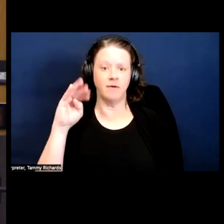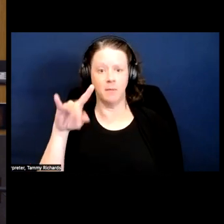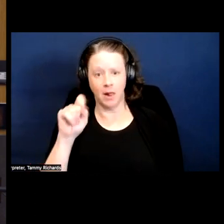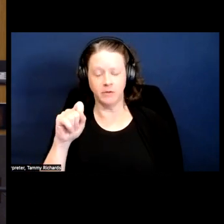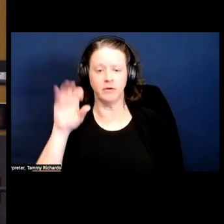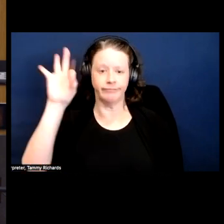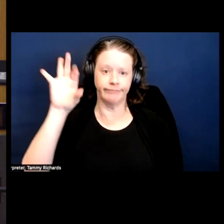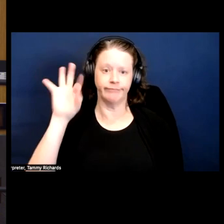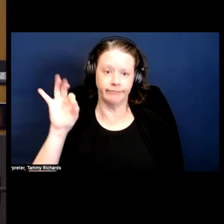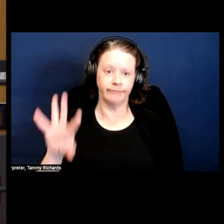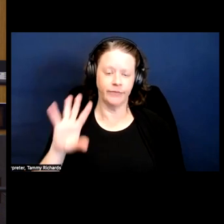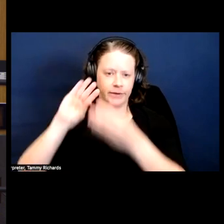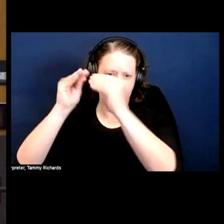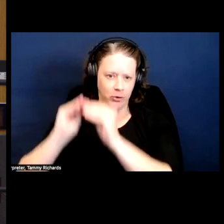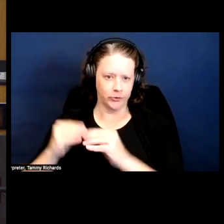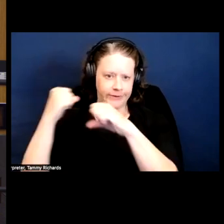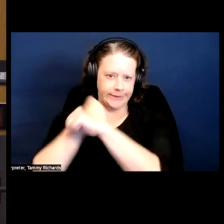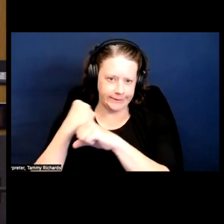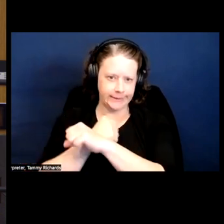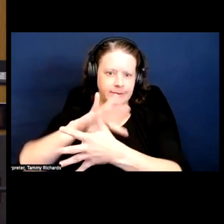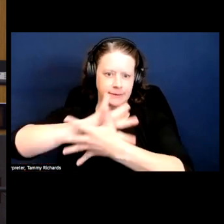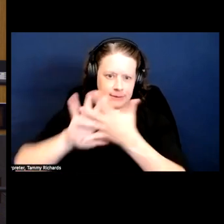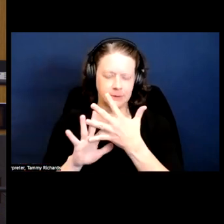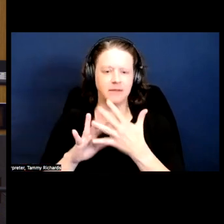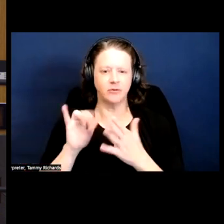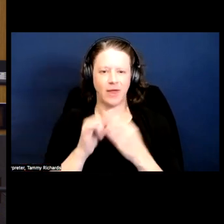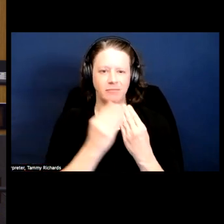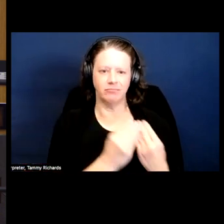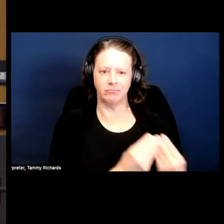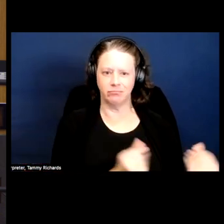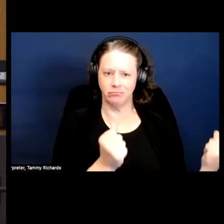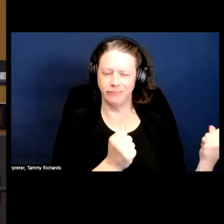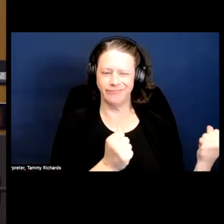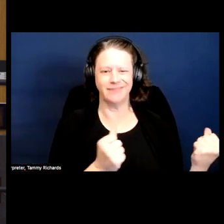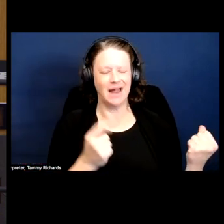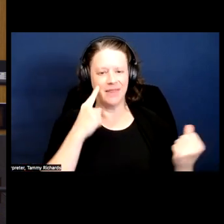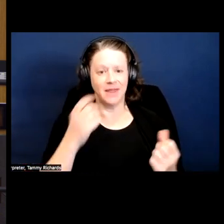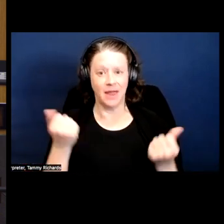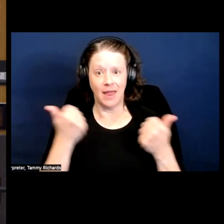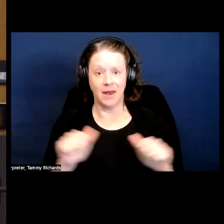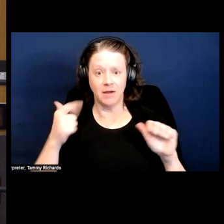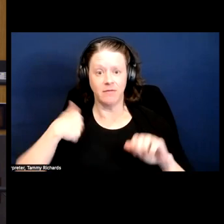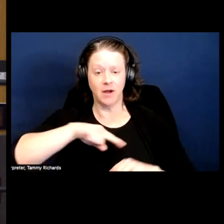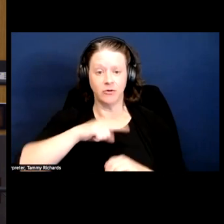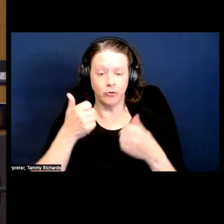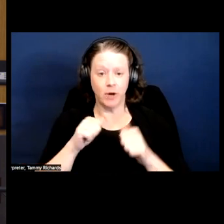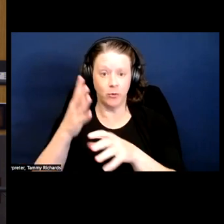numbers for you and it faded because of that, which I think any of us who tries to get funding